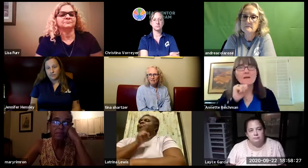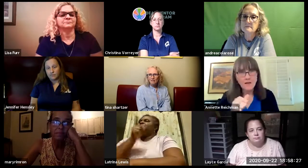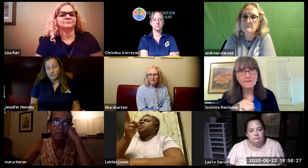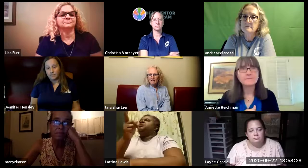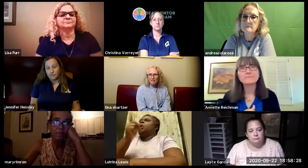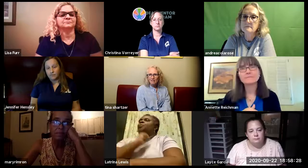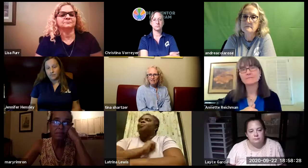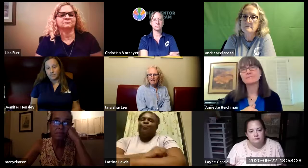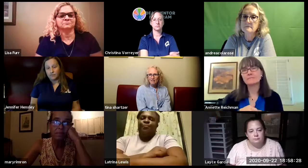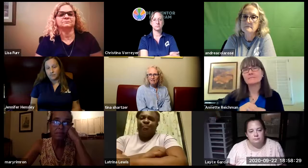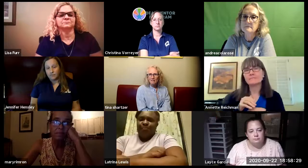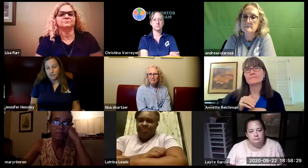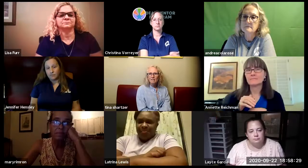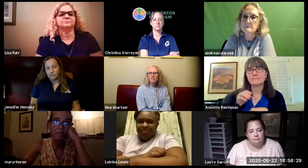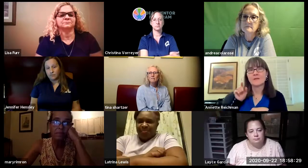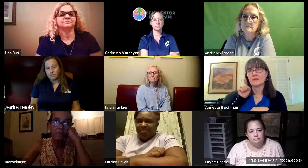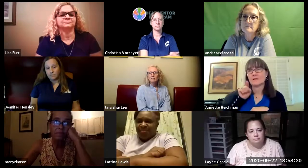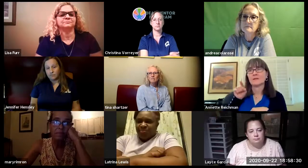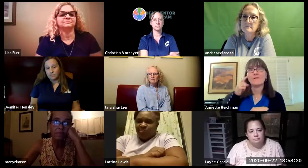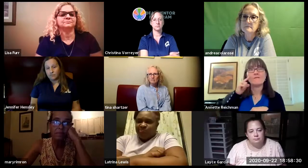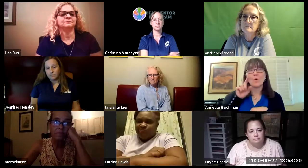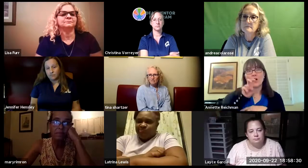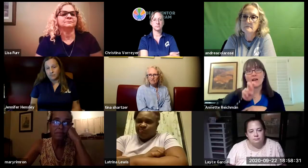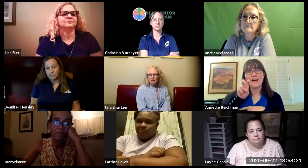they may come back and they may not